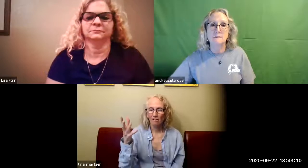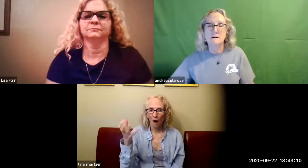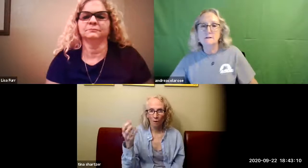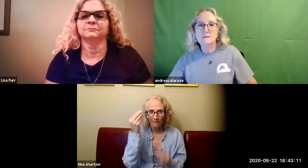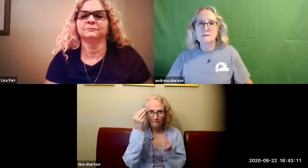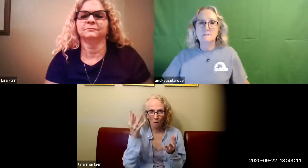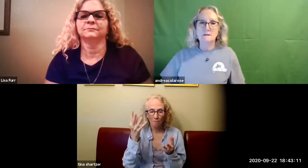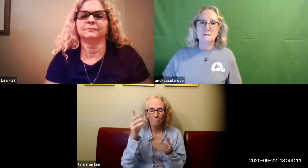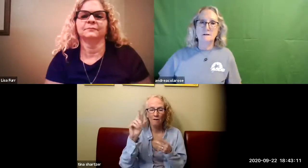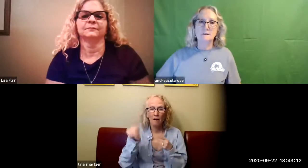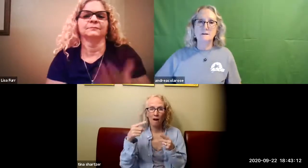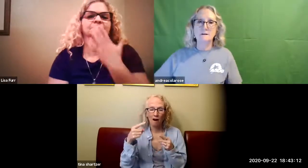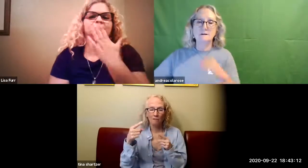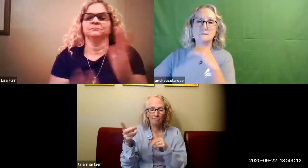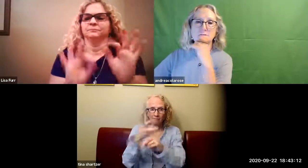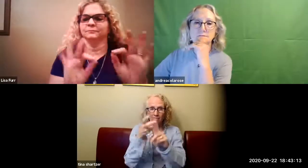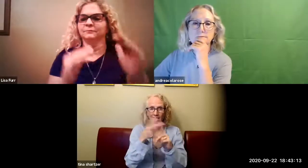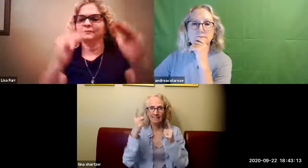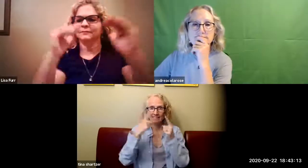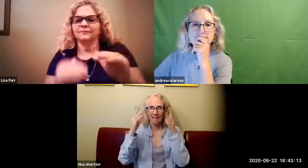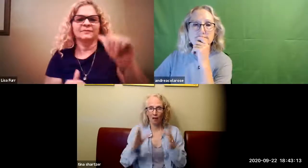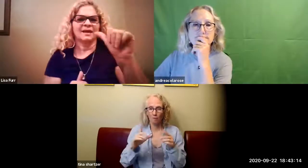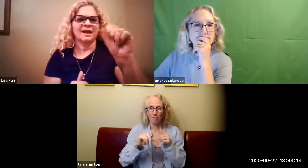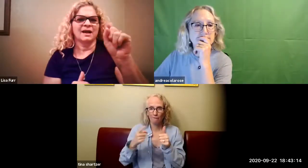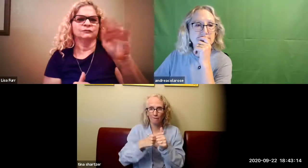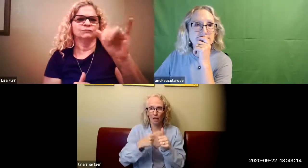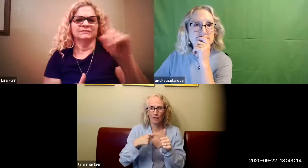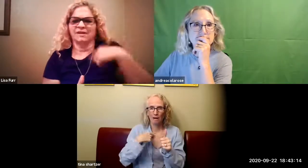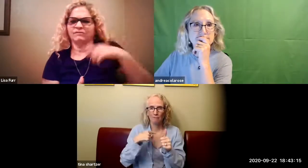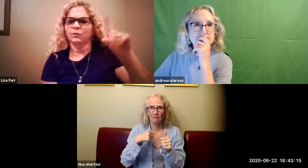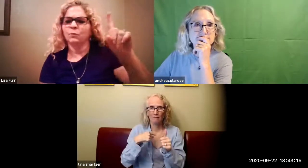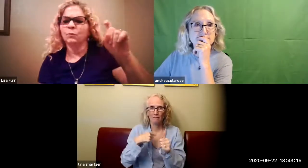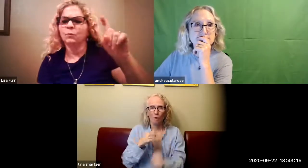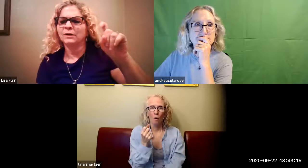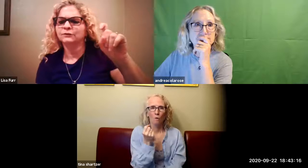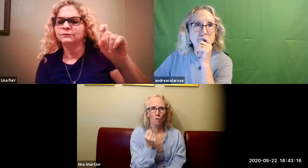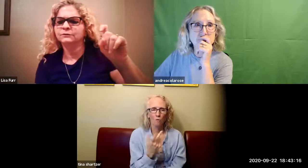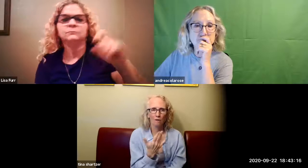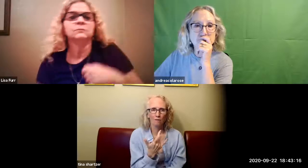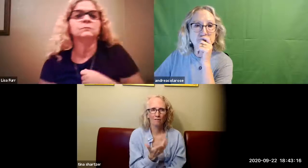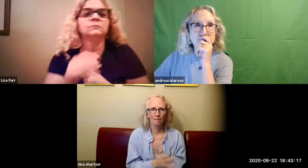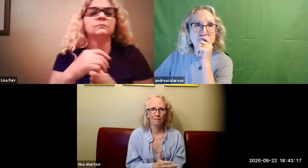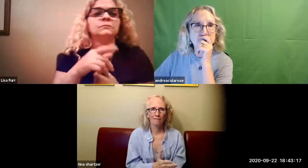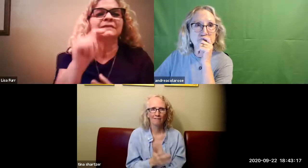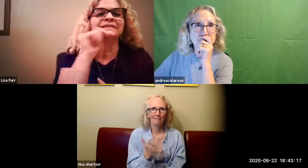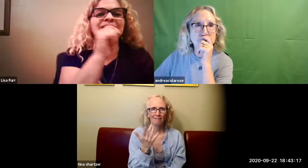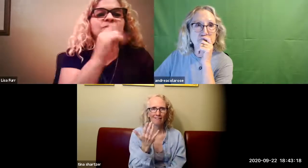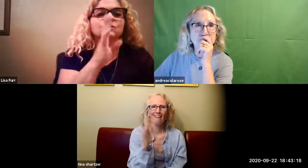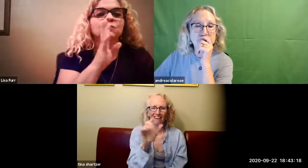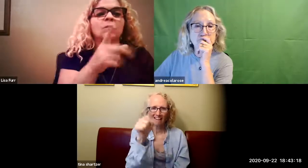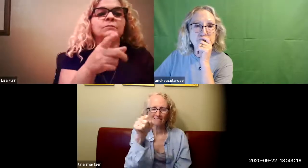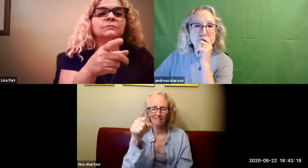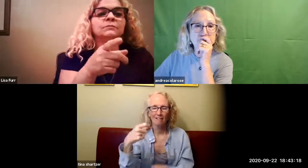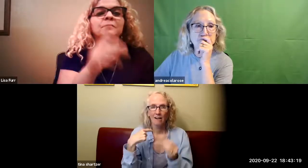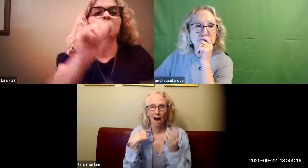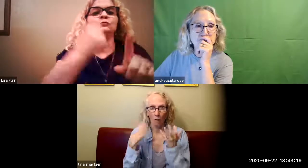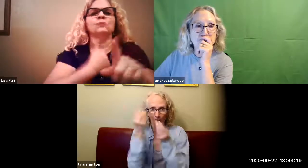okay and also